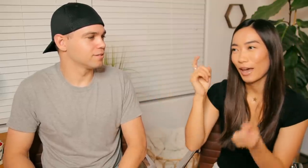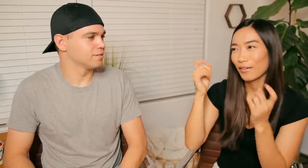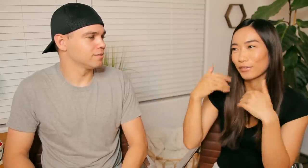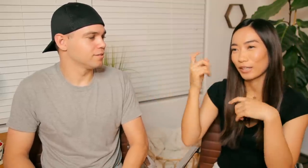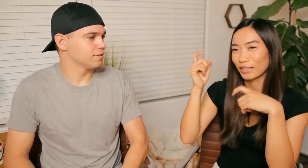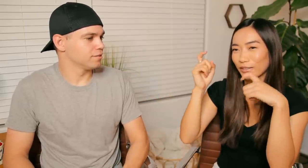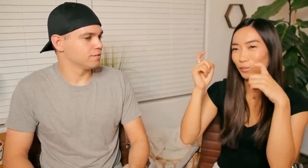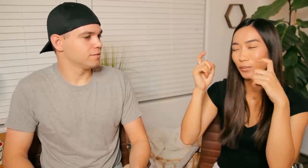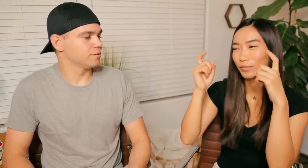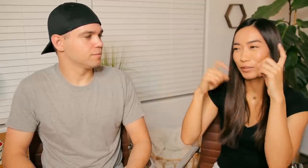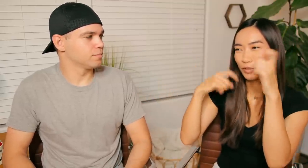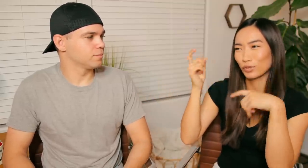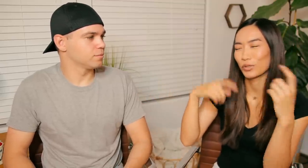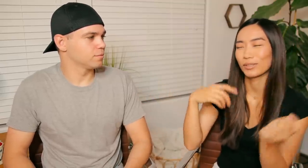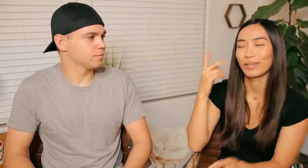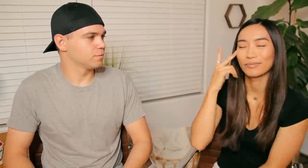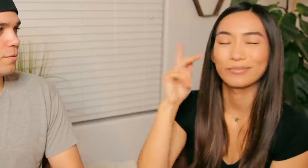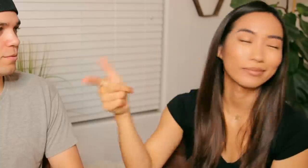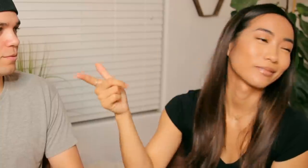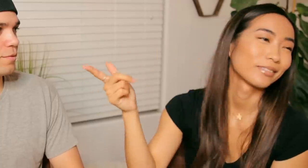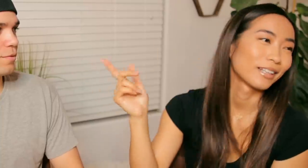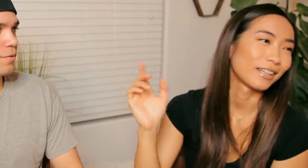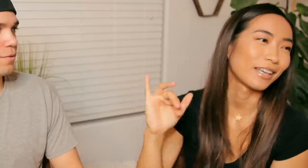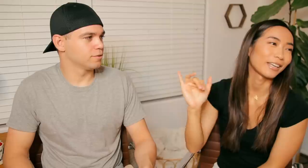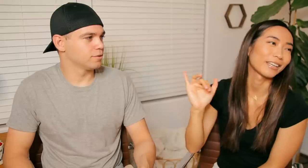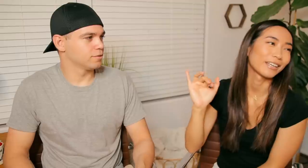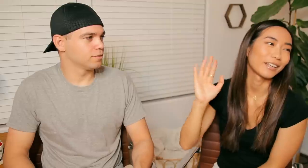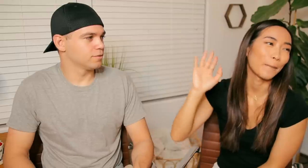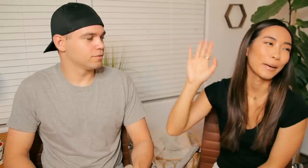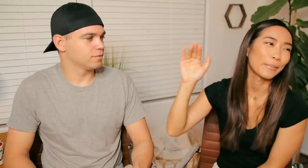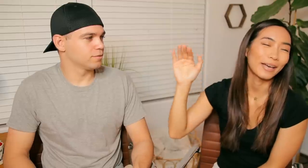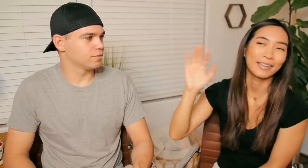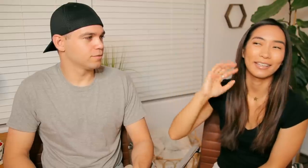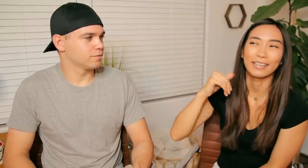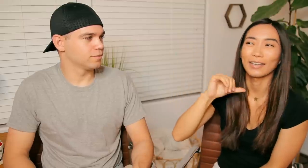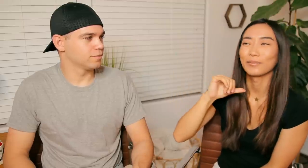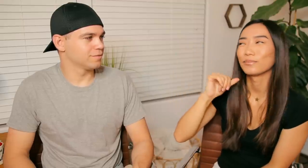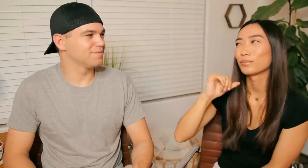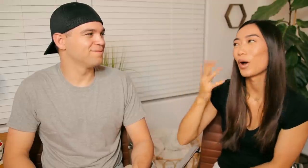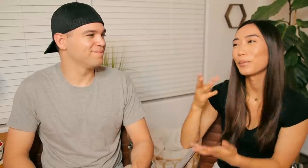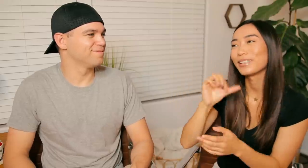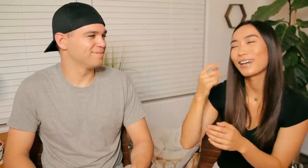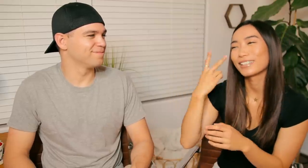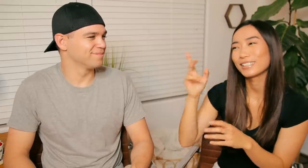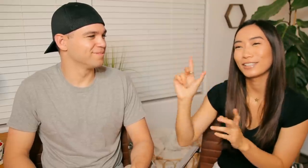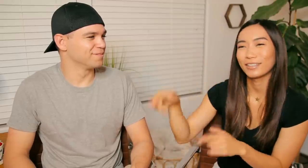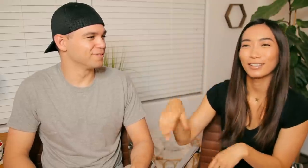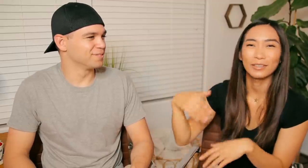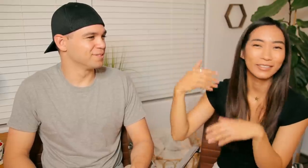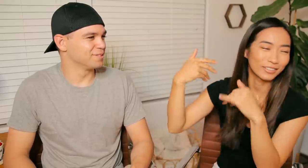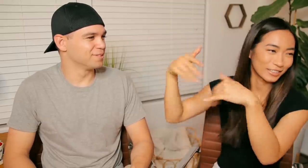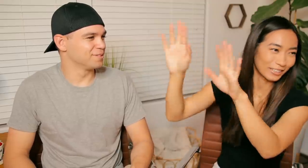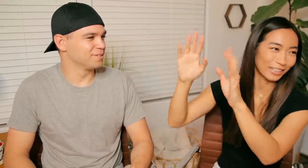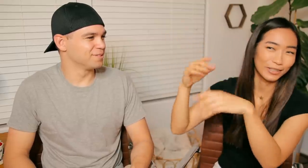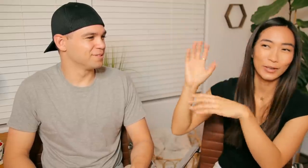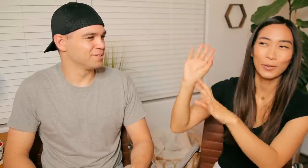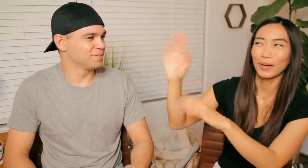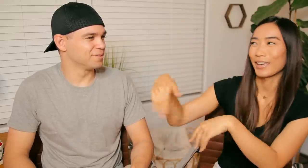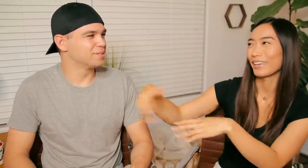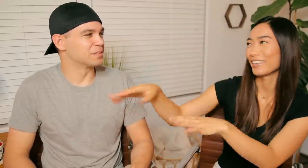have like a facial expression like "bye bye" like "probably not gonna see you later" just like go away